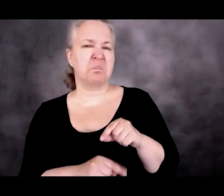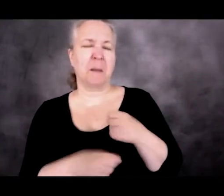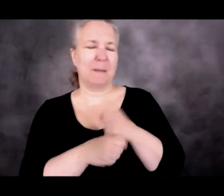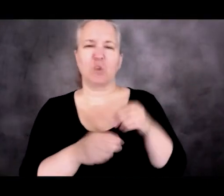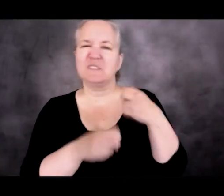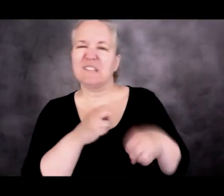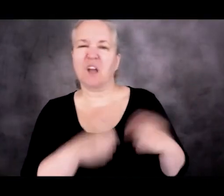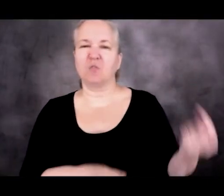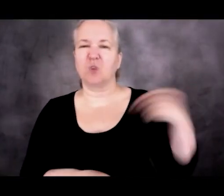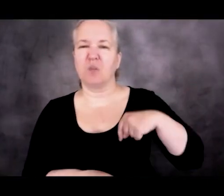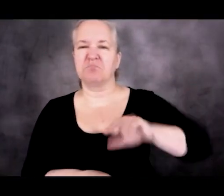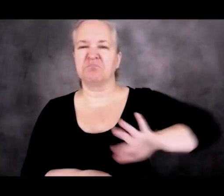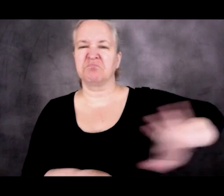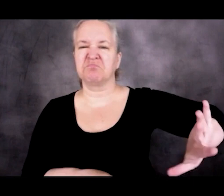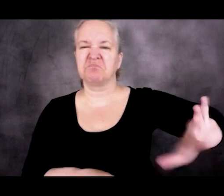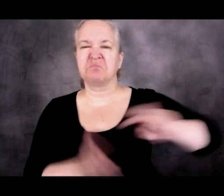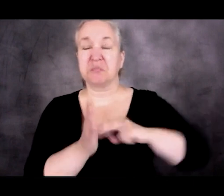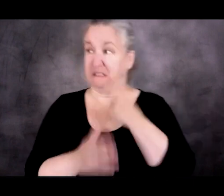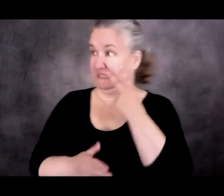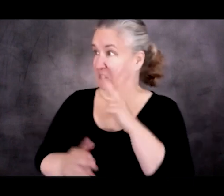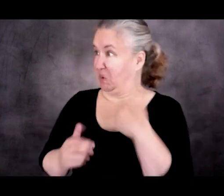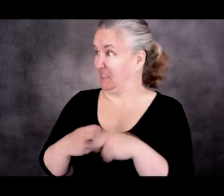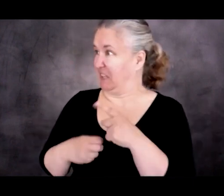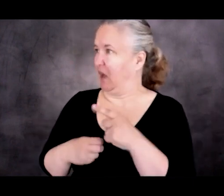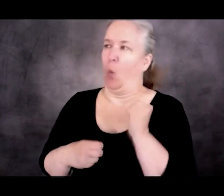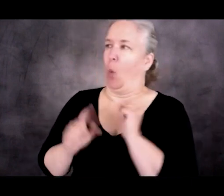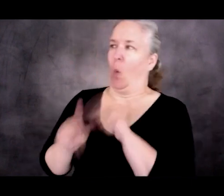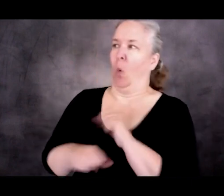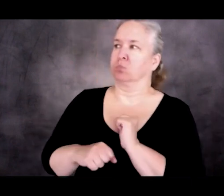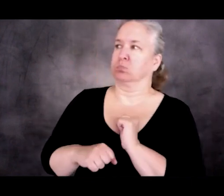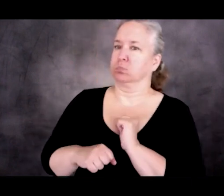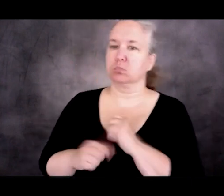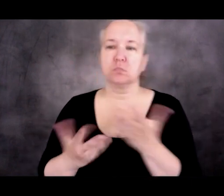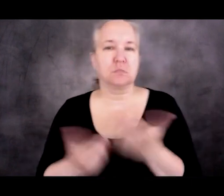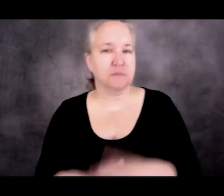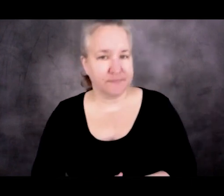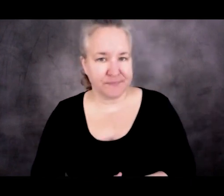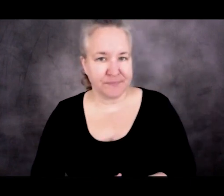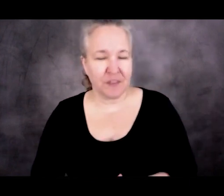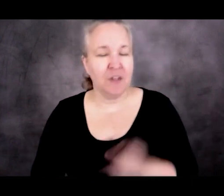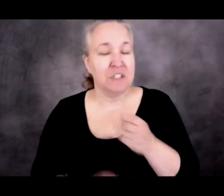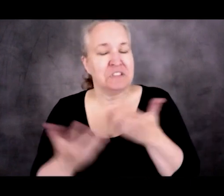to discourage people. So there's a way in which I could have sort of ended